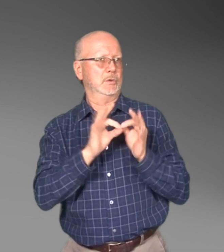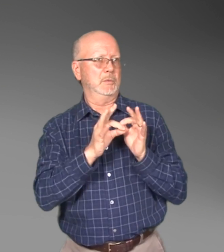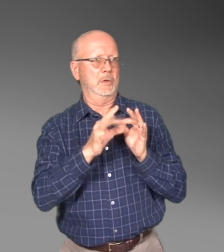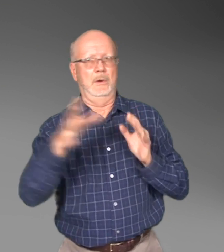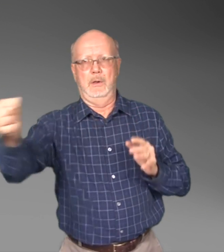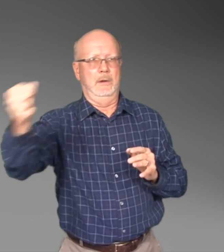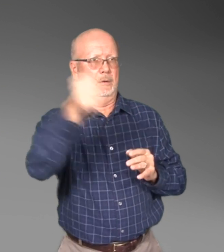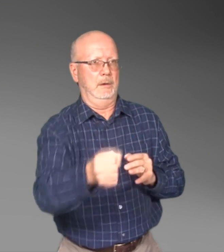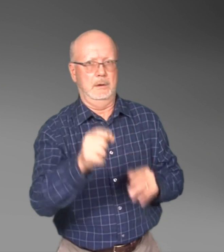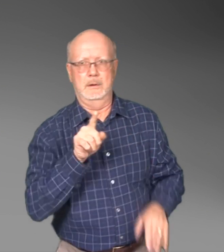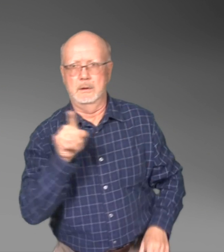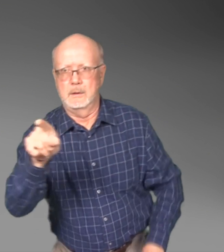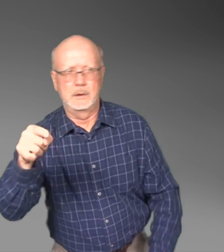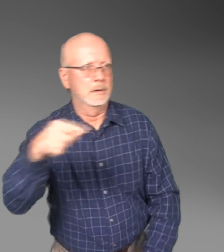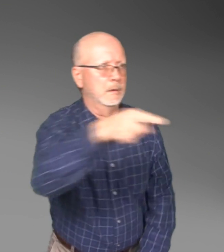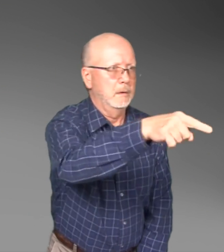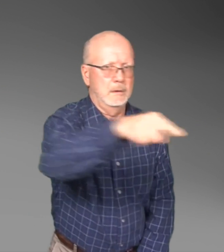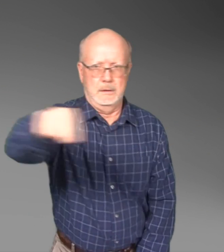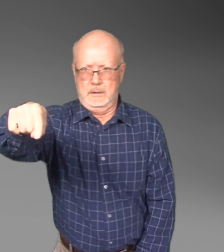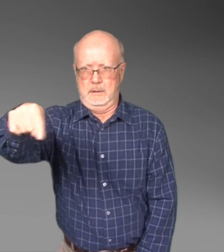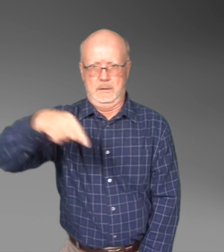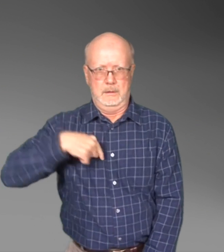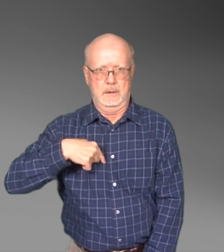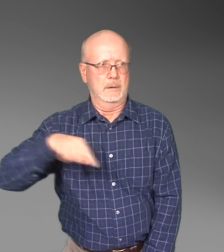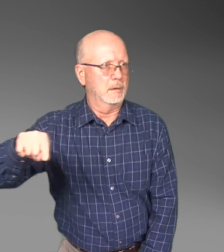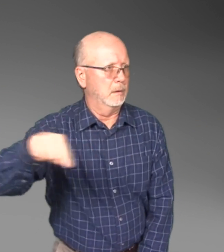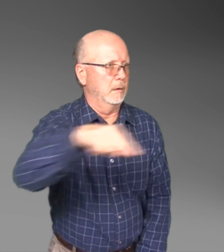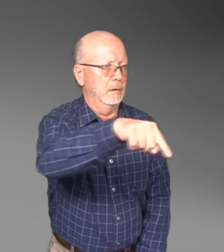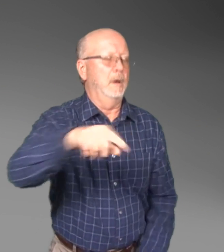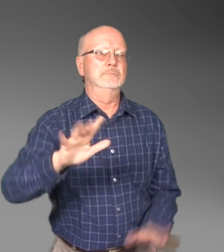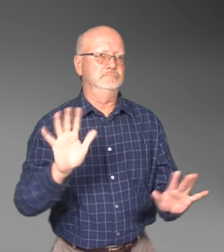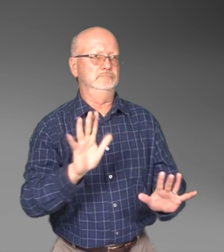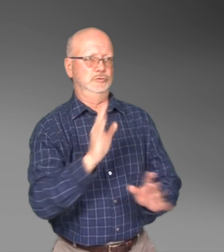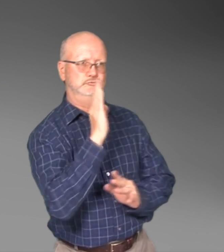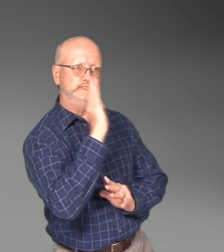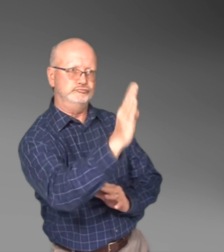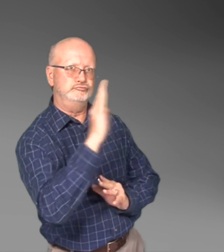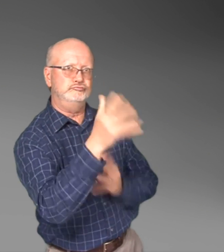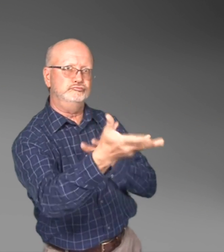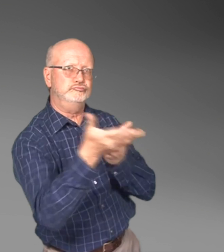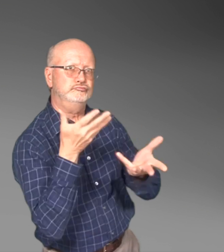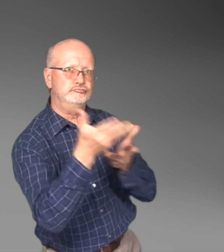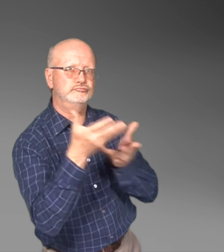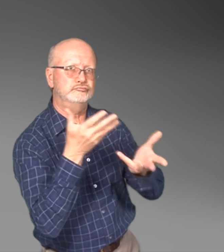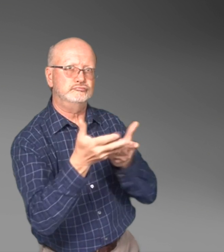without an interpreter.